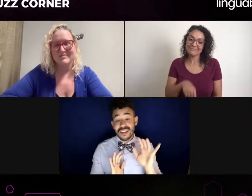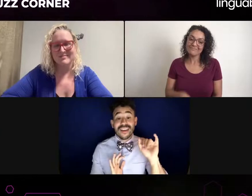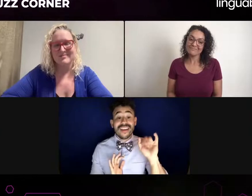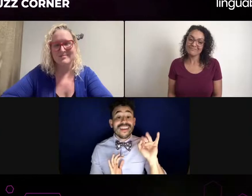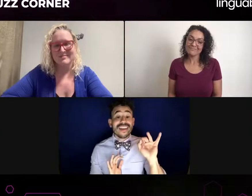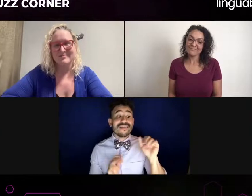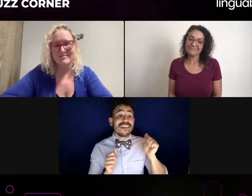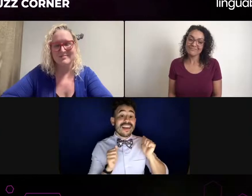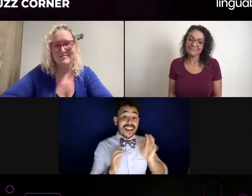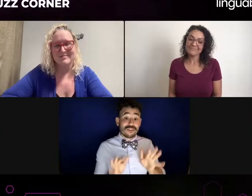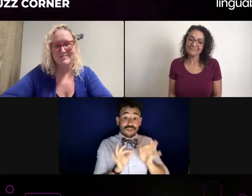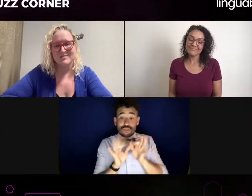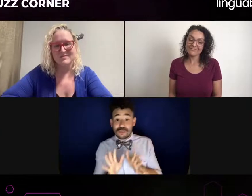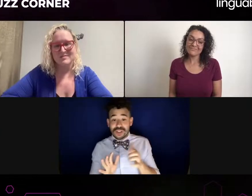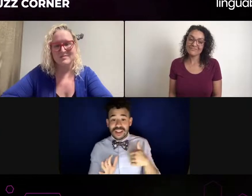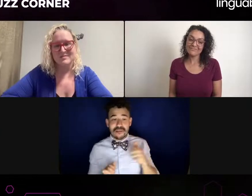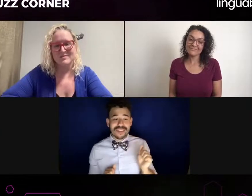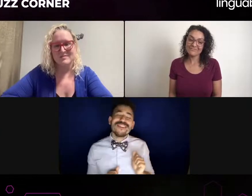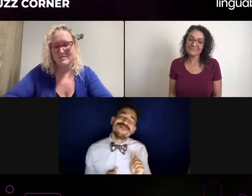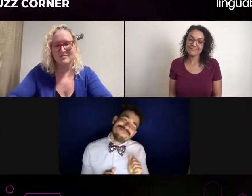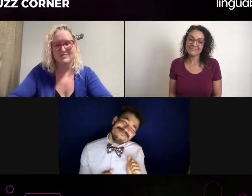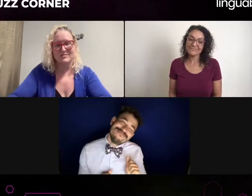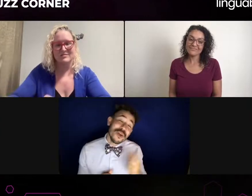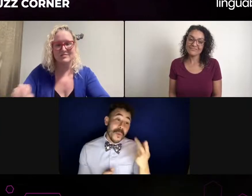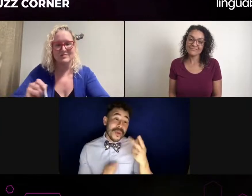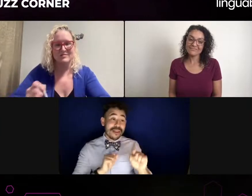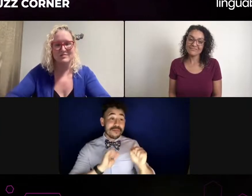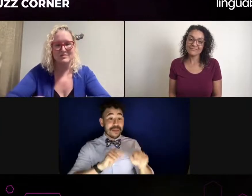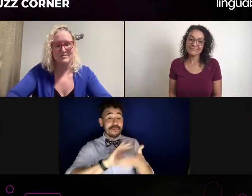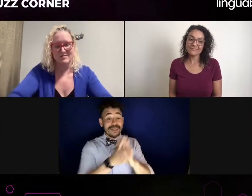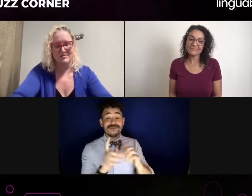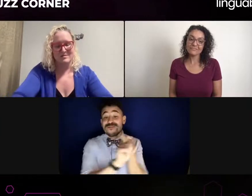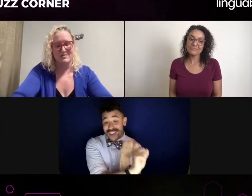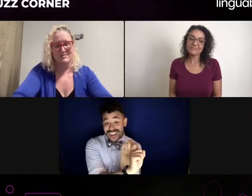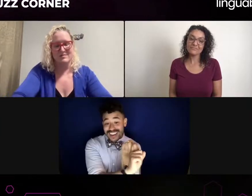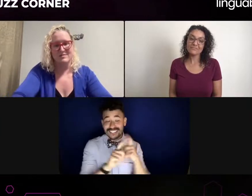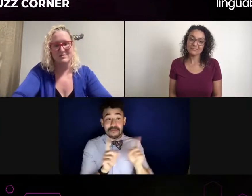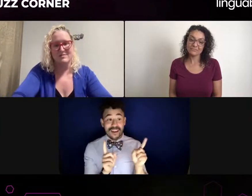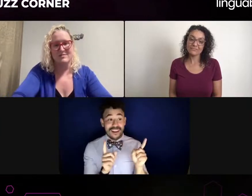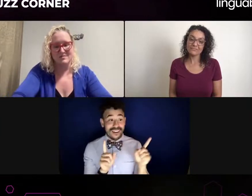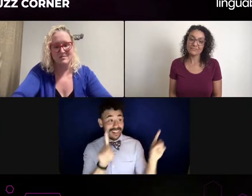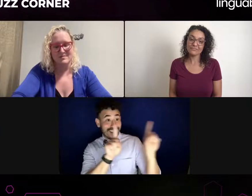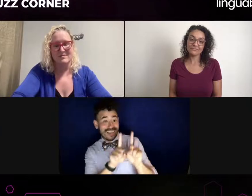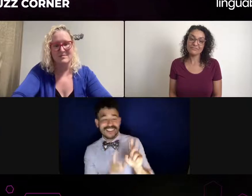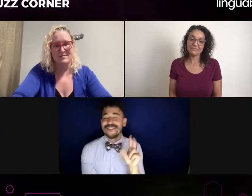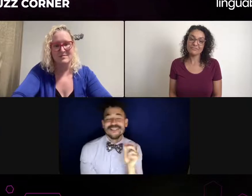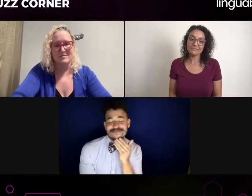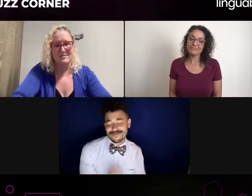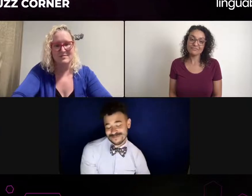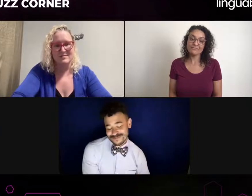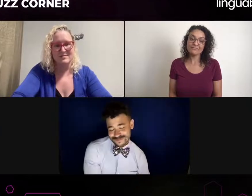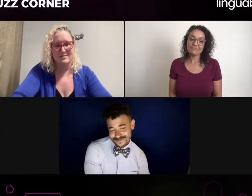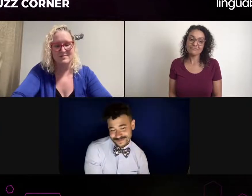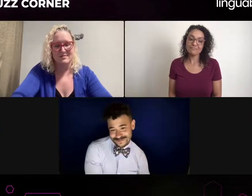because you don't want to lose the opportunity. You don't want to lose the potential role. But if afterwards you can speak...